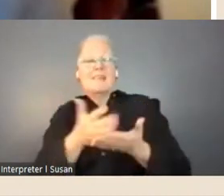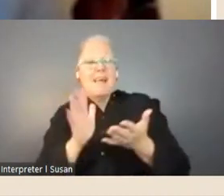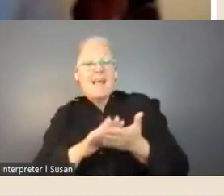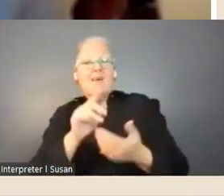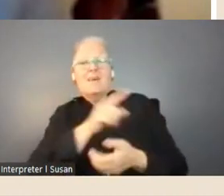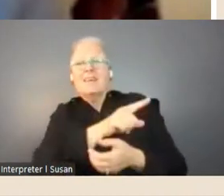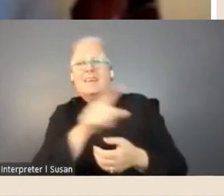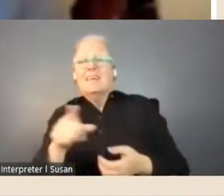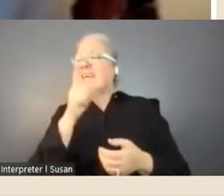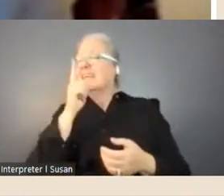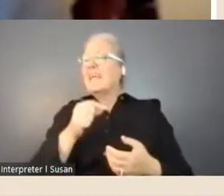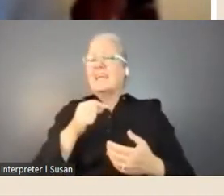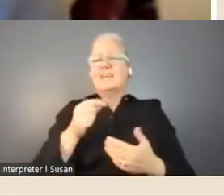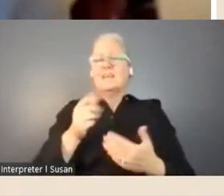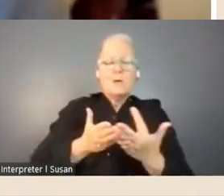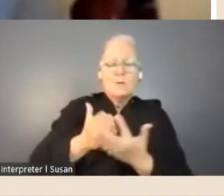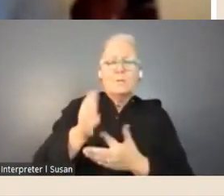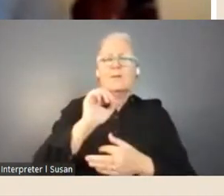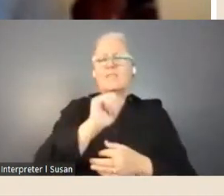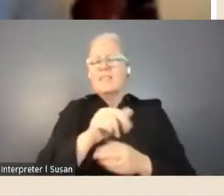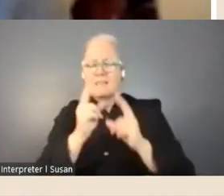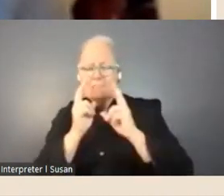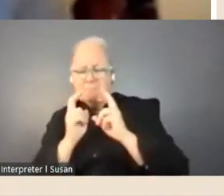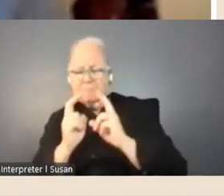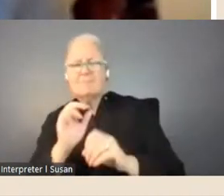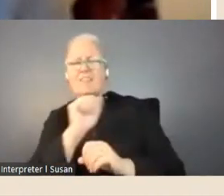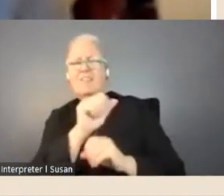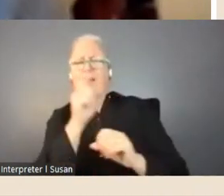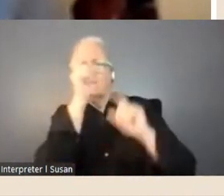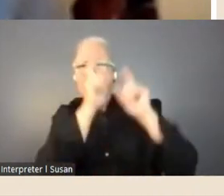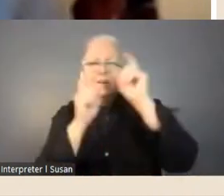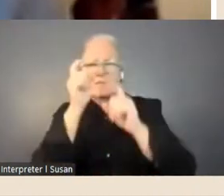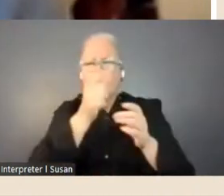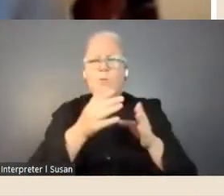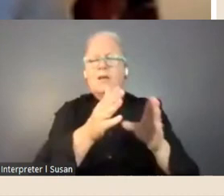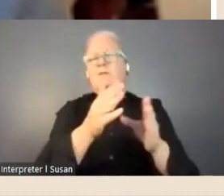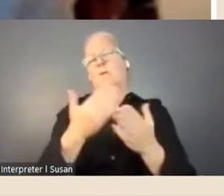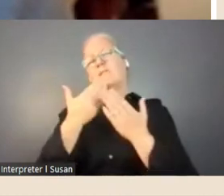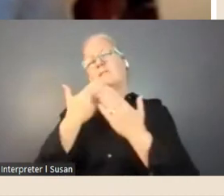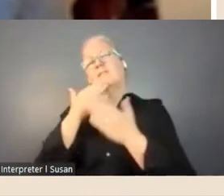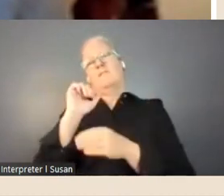their own research and creative practice so thank you for giving us your reflections.